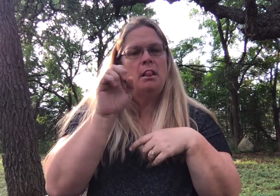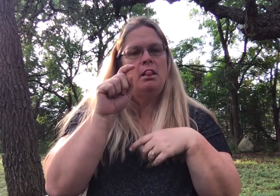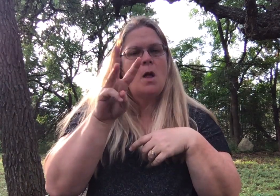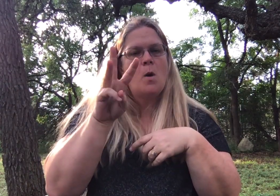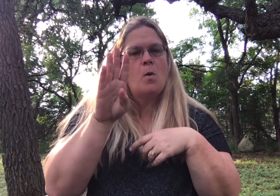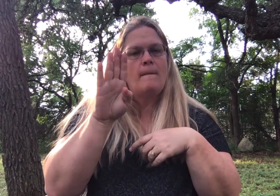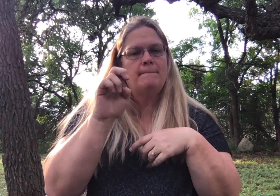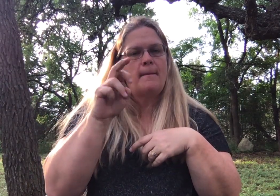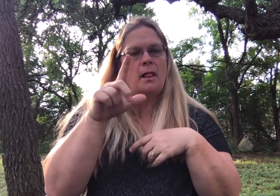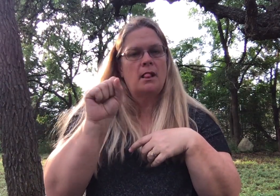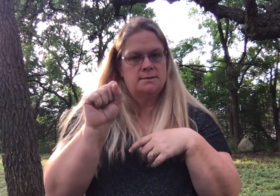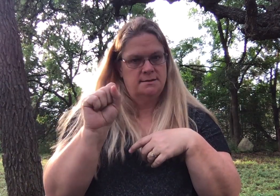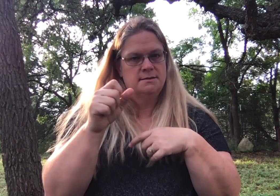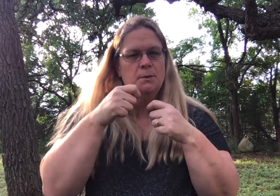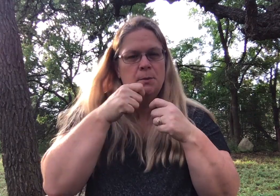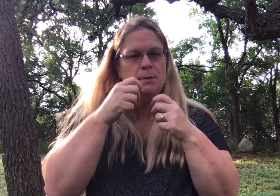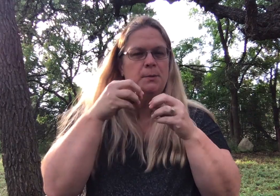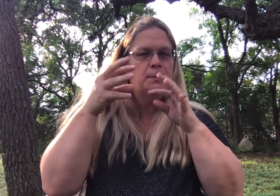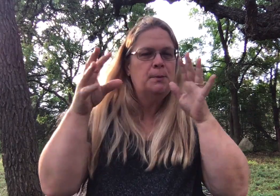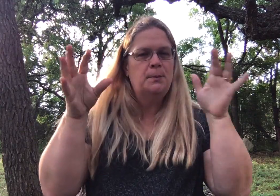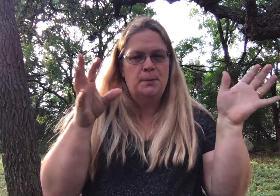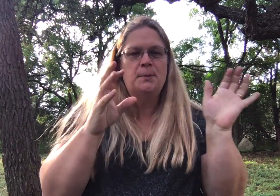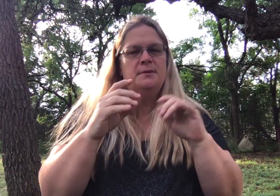Blowing bubbles is another activity you can do together.